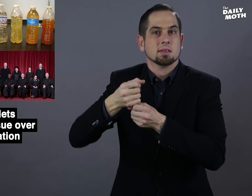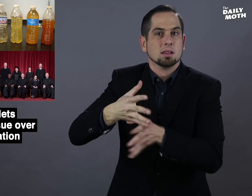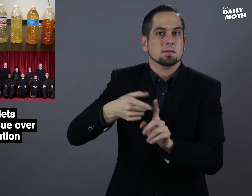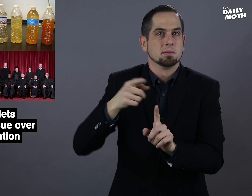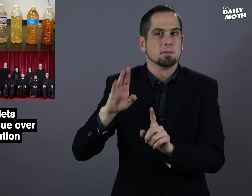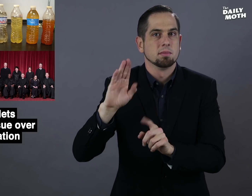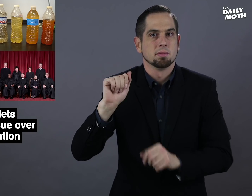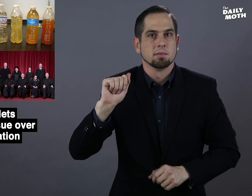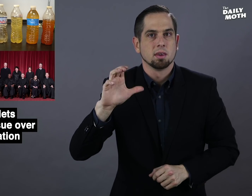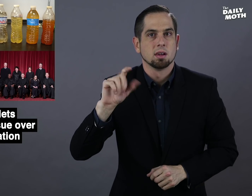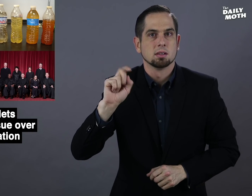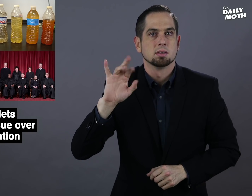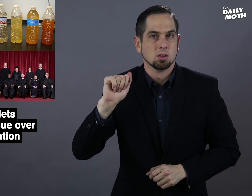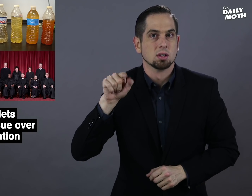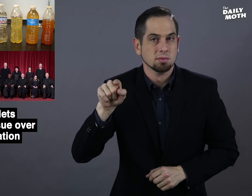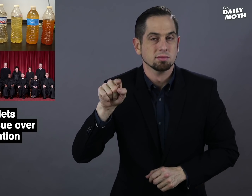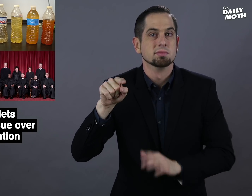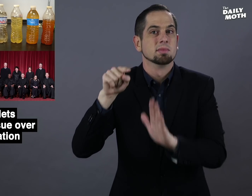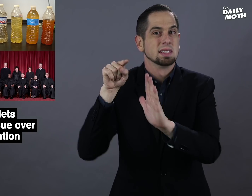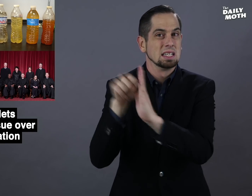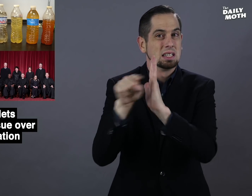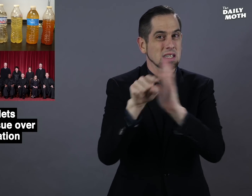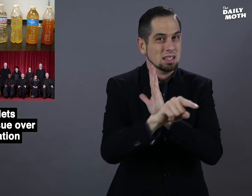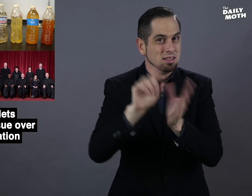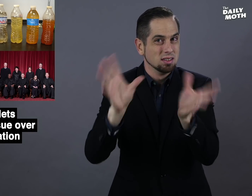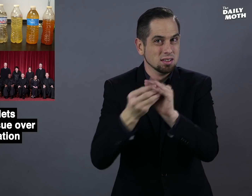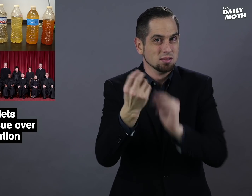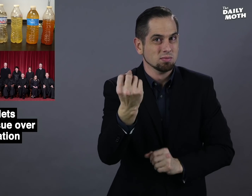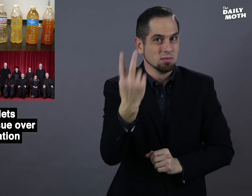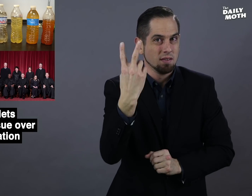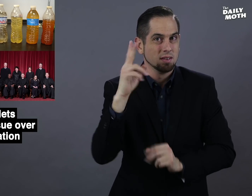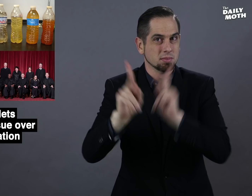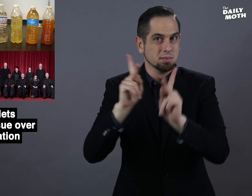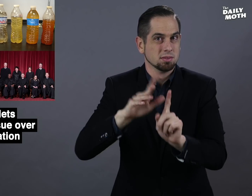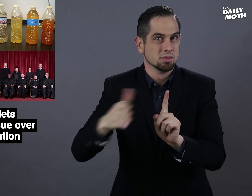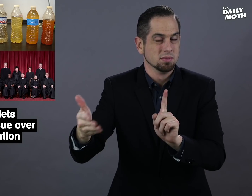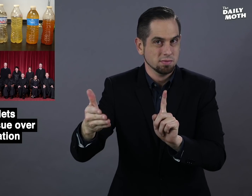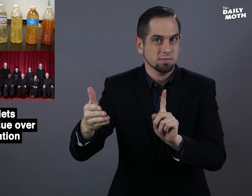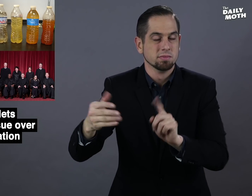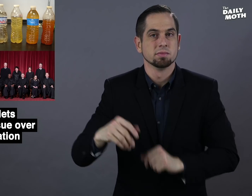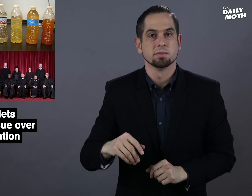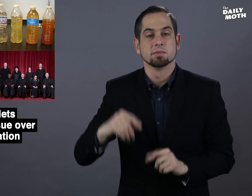which is caused by bacteria, and it killed 12 people.